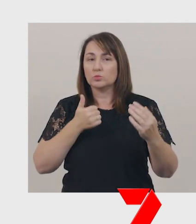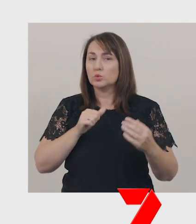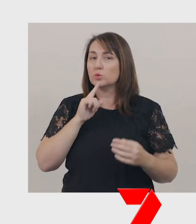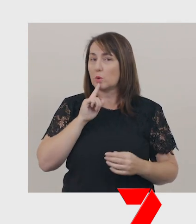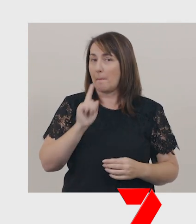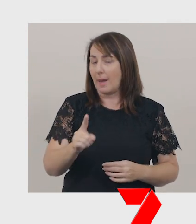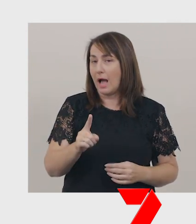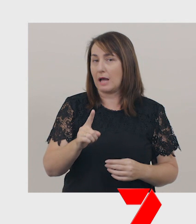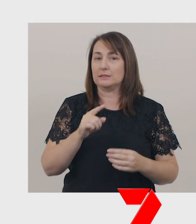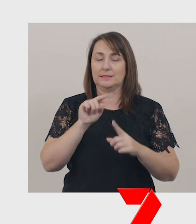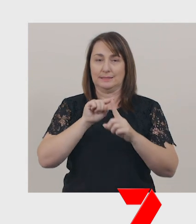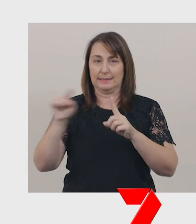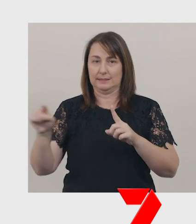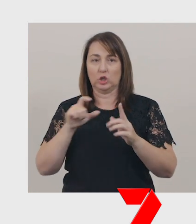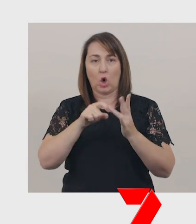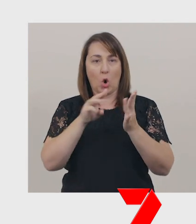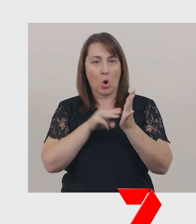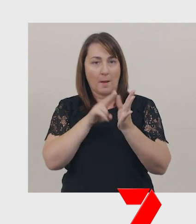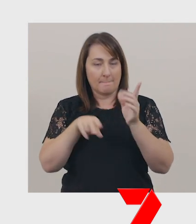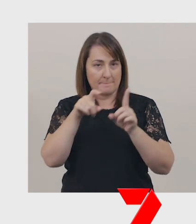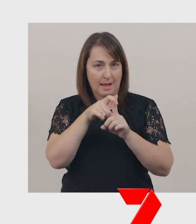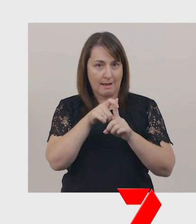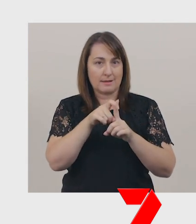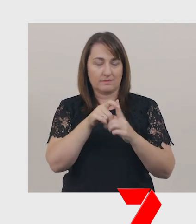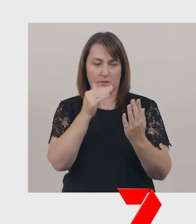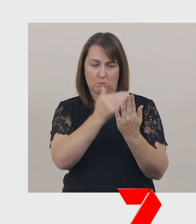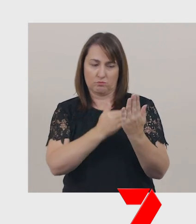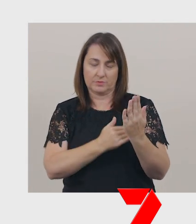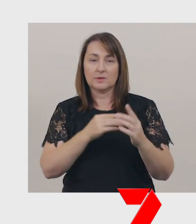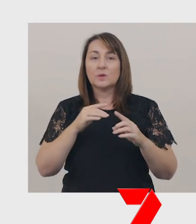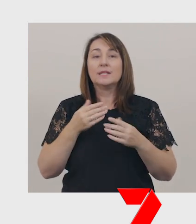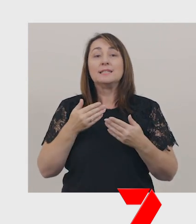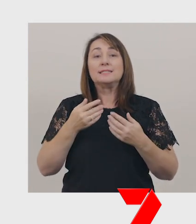Commands give clear instructions or directions, that tell someone what to do.